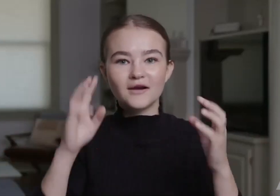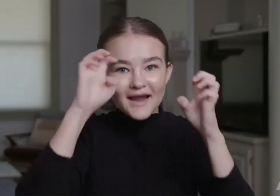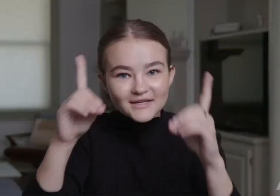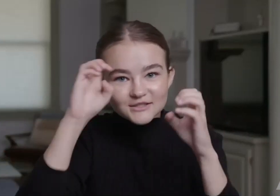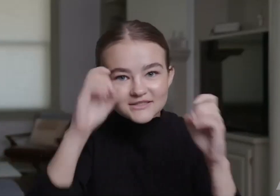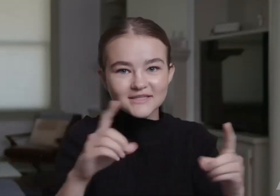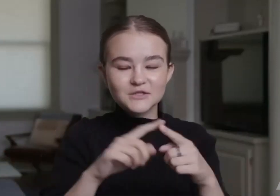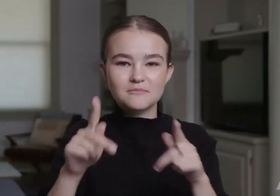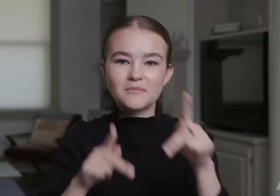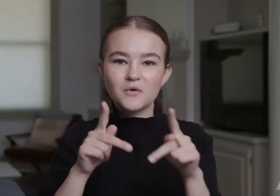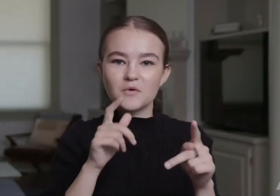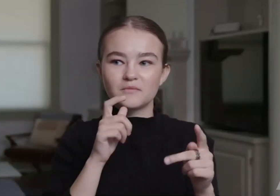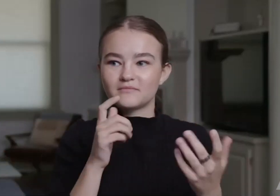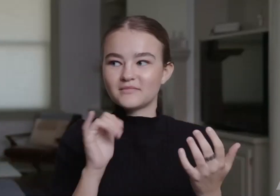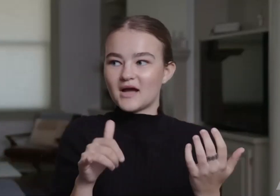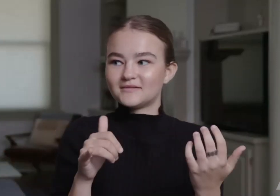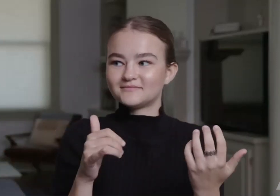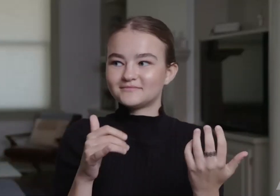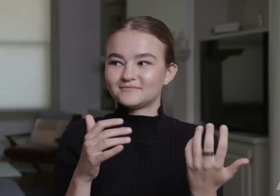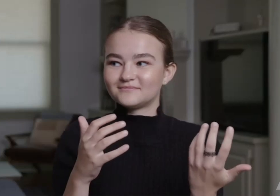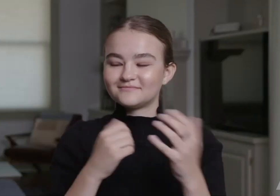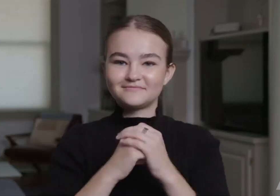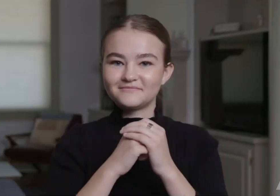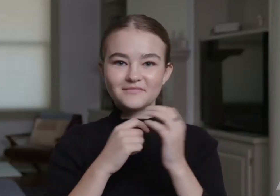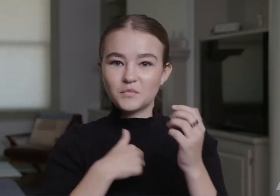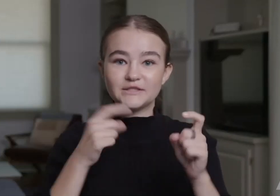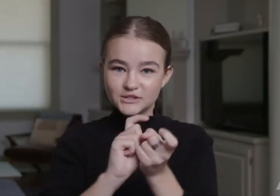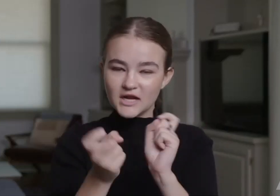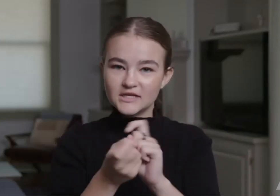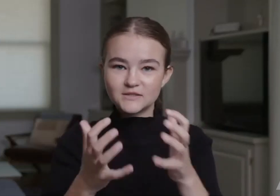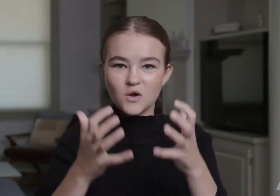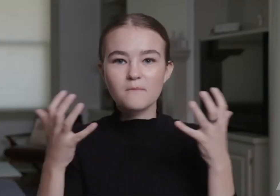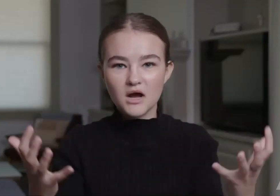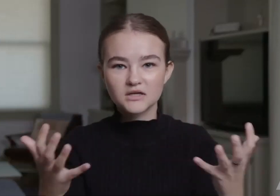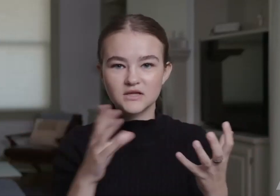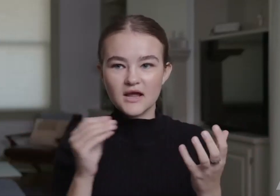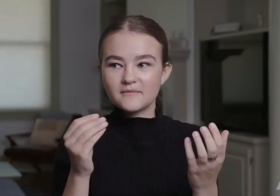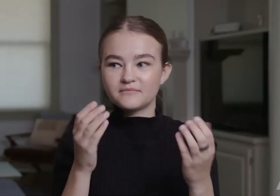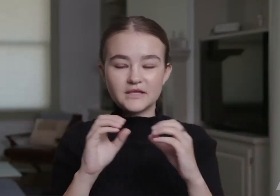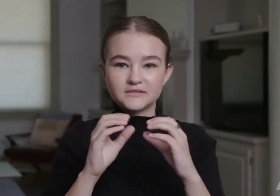We are continuing to educate people that -- we're changing so much.